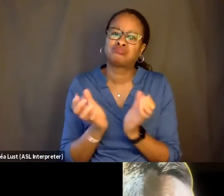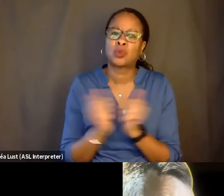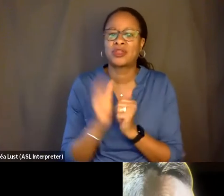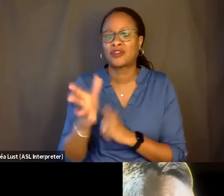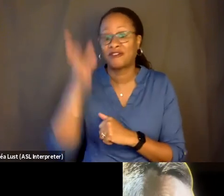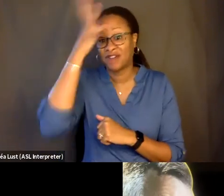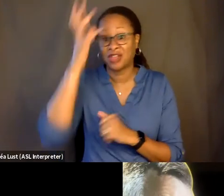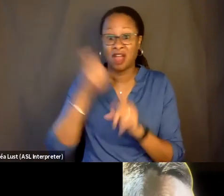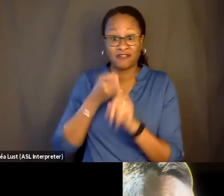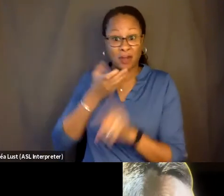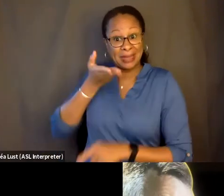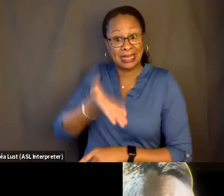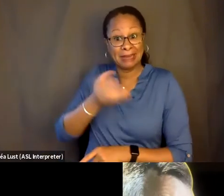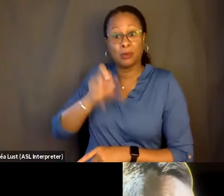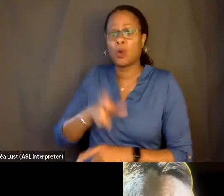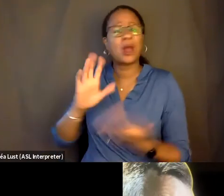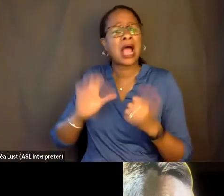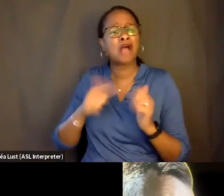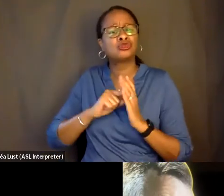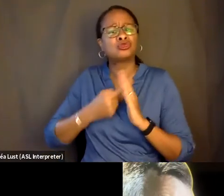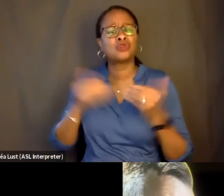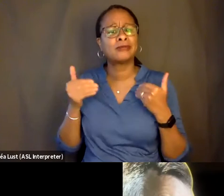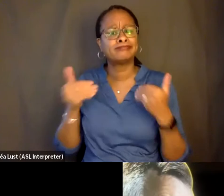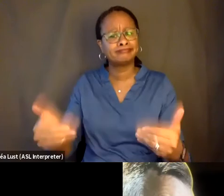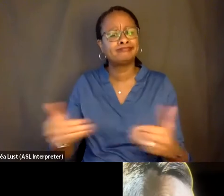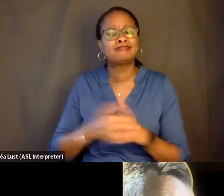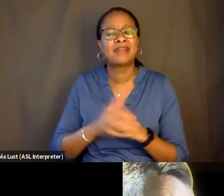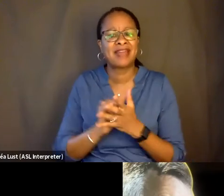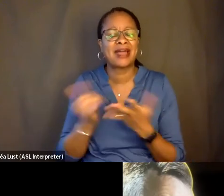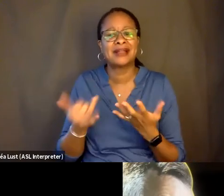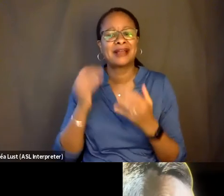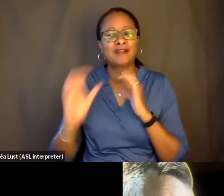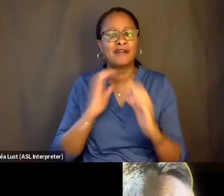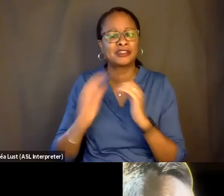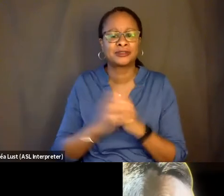Or how did-- how did you sort of initiate that conversation? You know, it's so interesting.